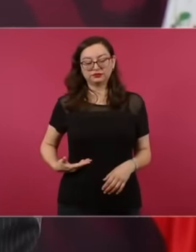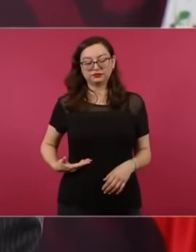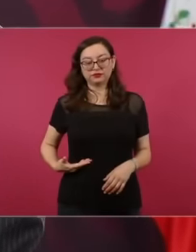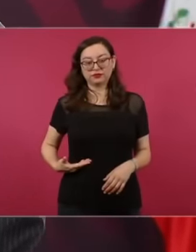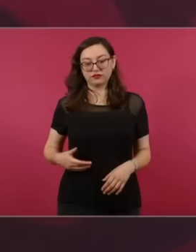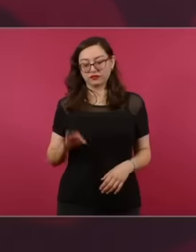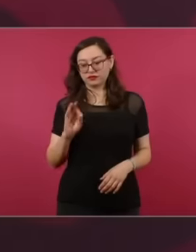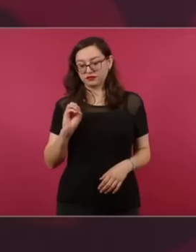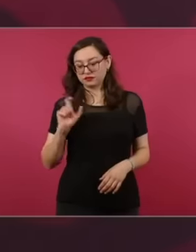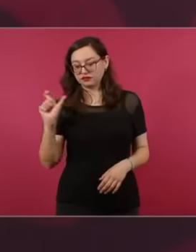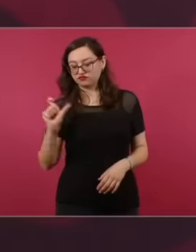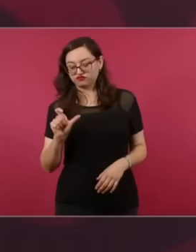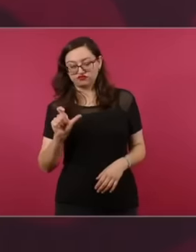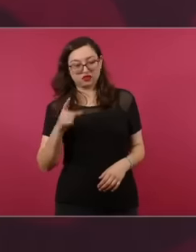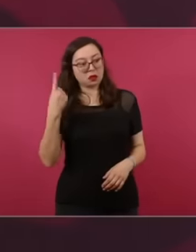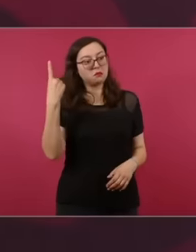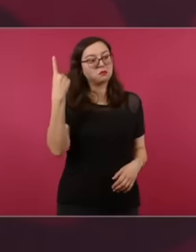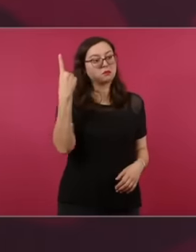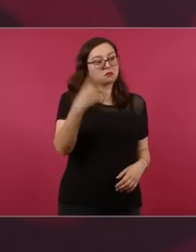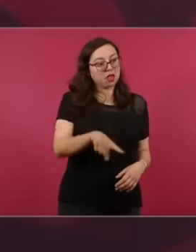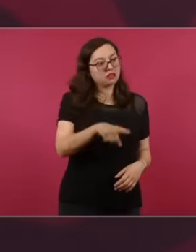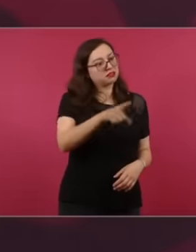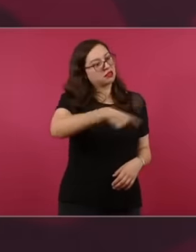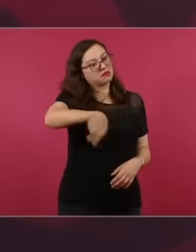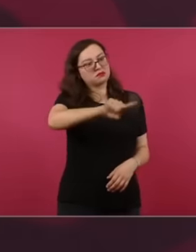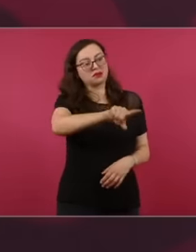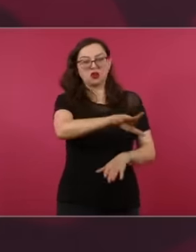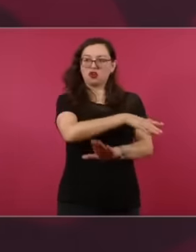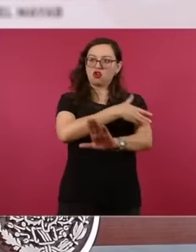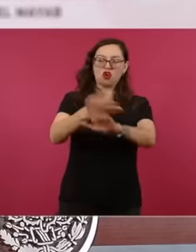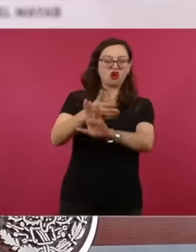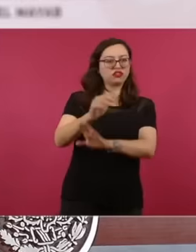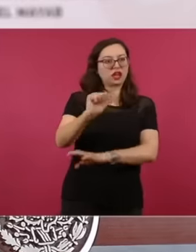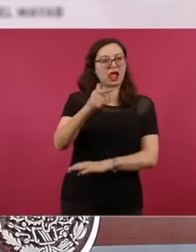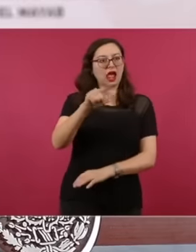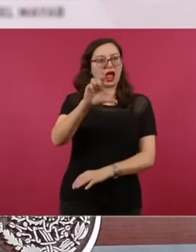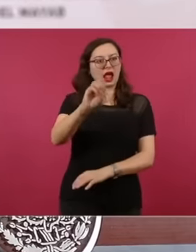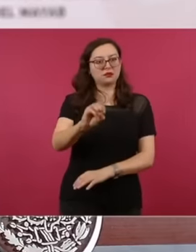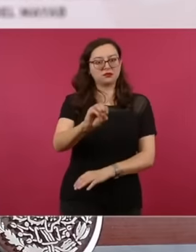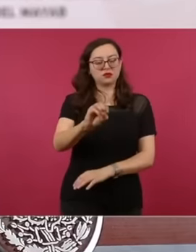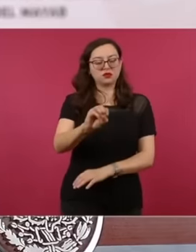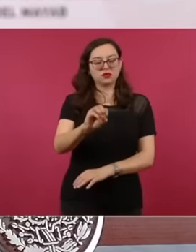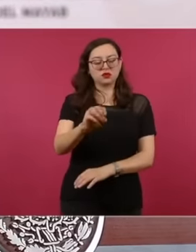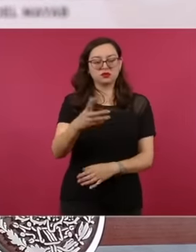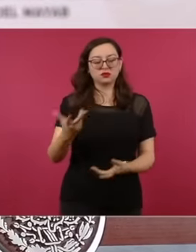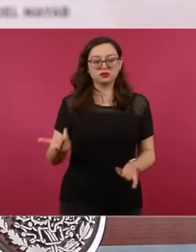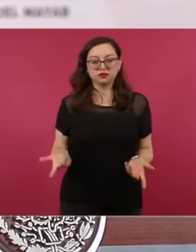dismiss the president of the court as head of government and all the